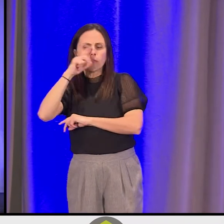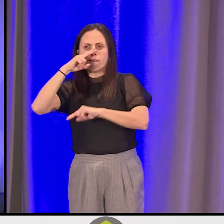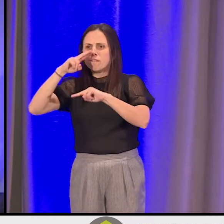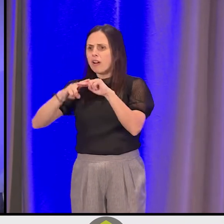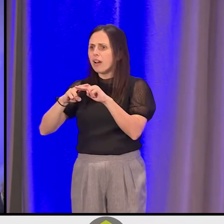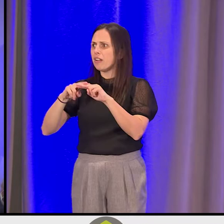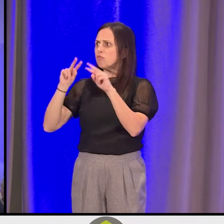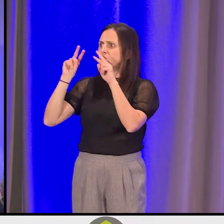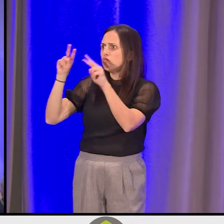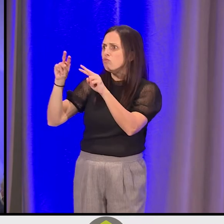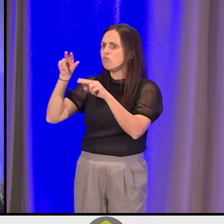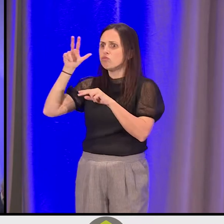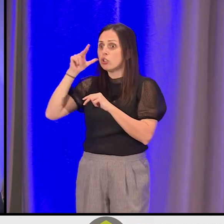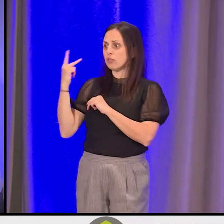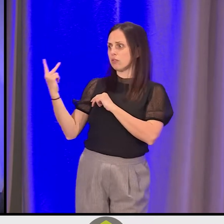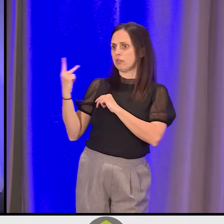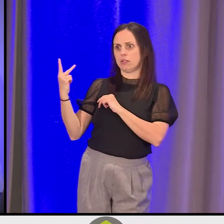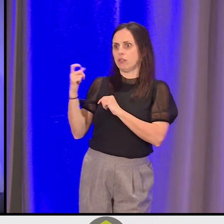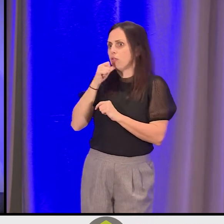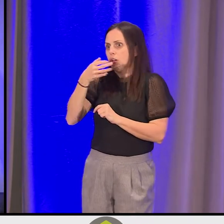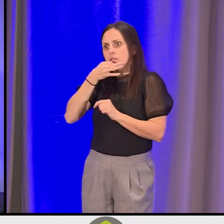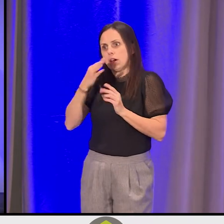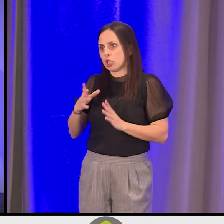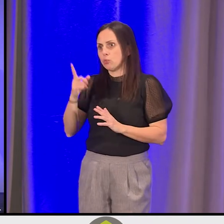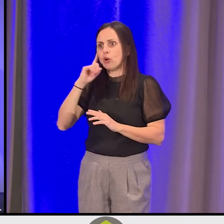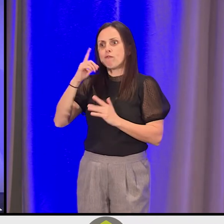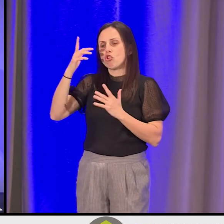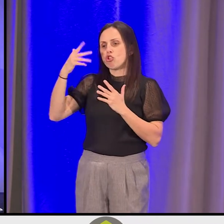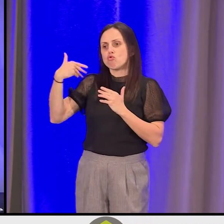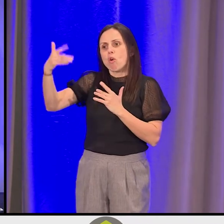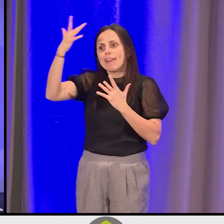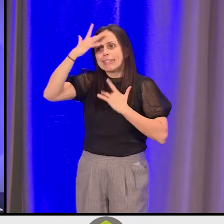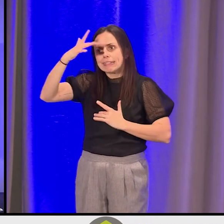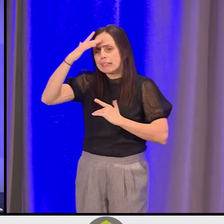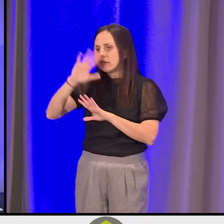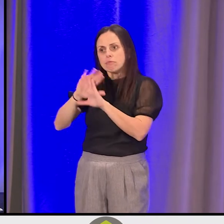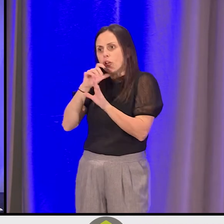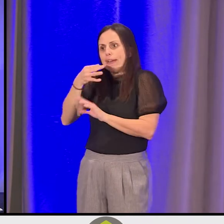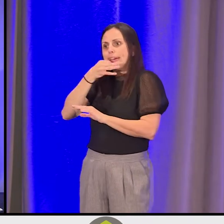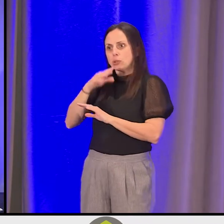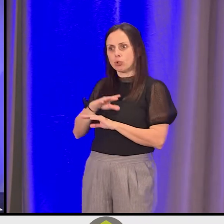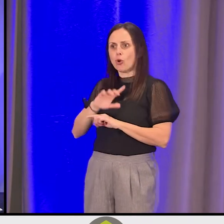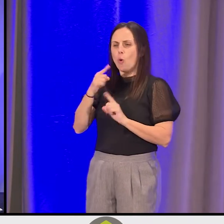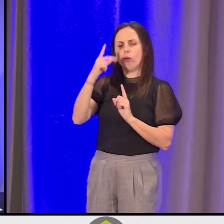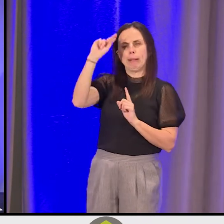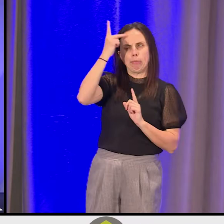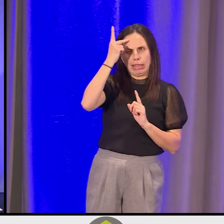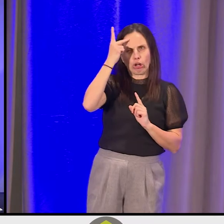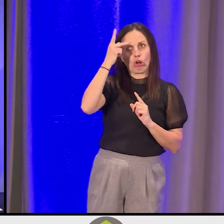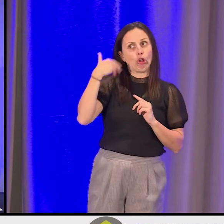And for Sean and I, we are not experts in chronic conditions, other than political chronic conditions,